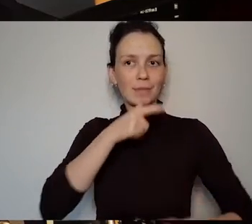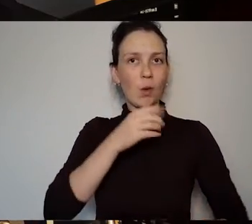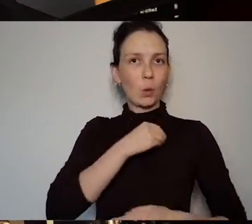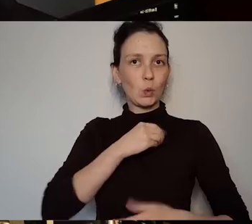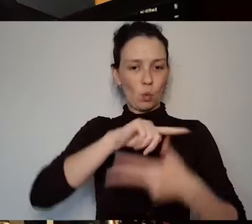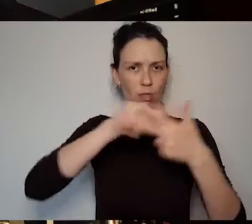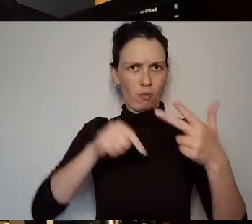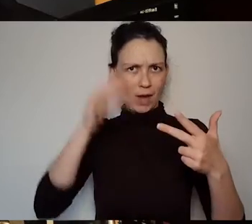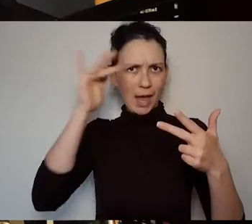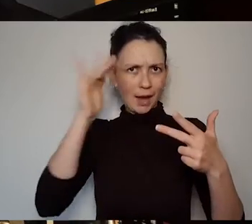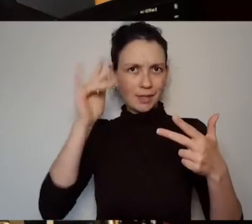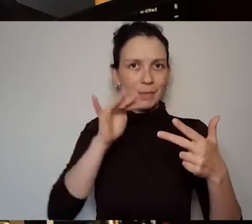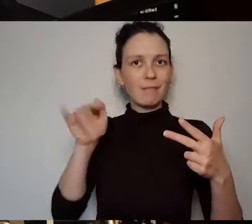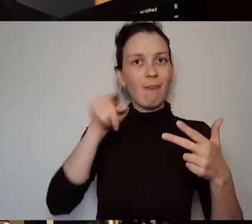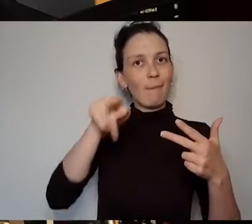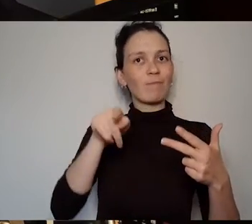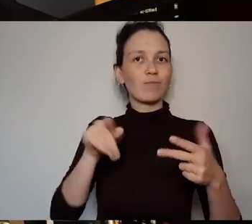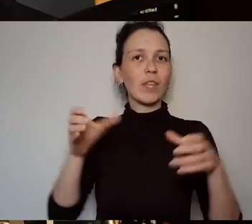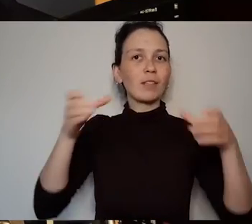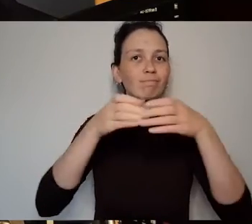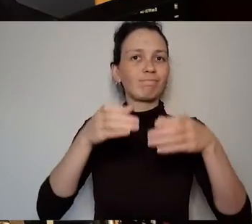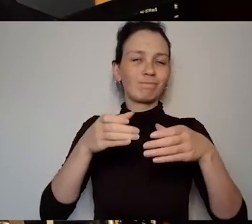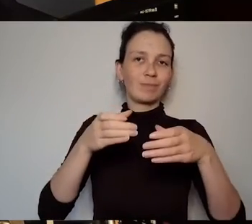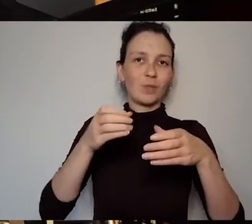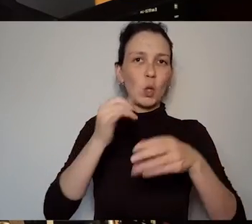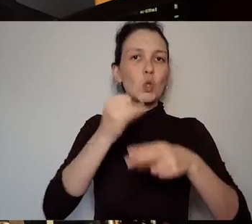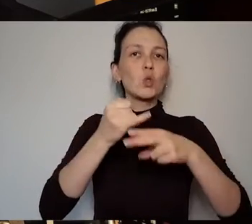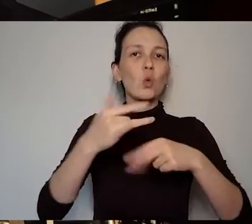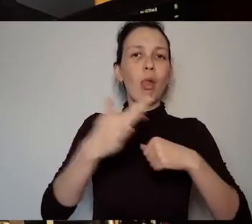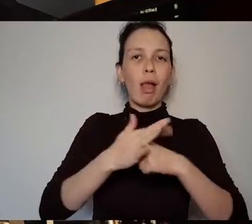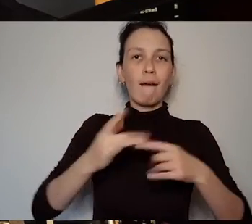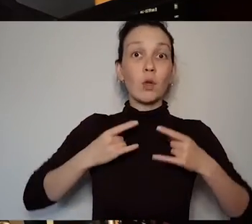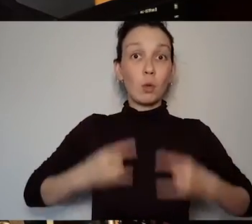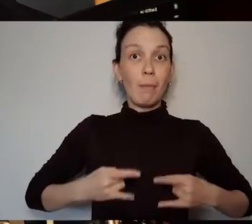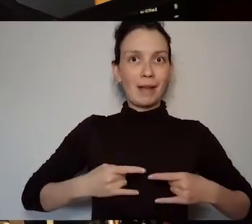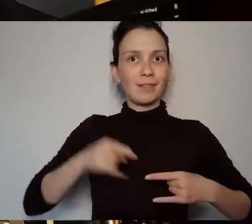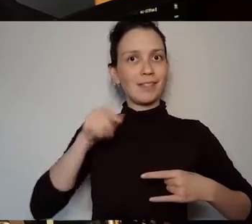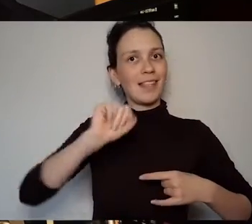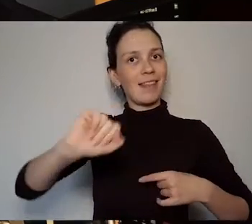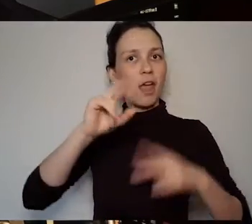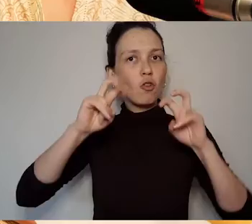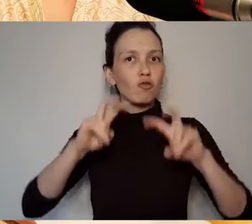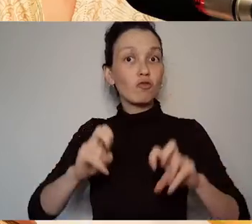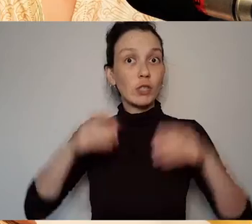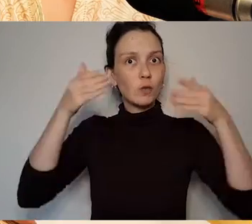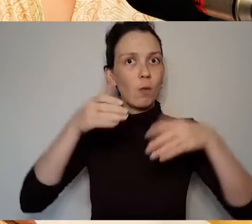from the School of Humanities about their research into author and playwright Teresa Deevy. We have Una Kealy - Hi Rob -